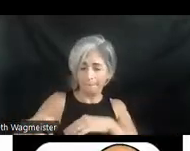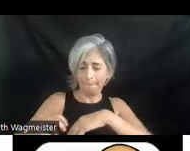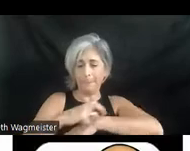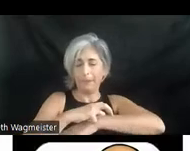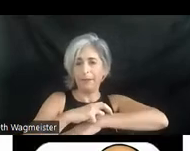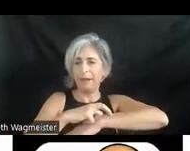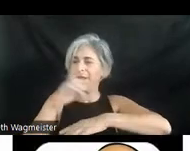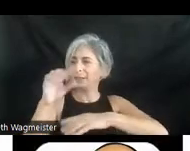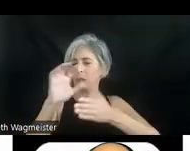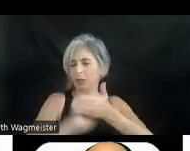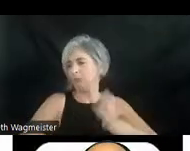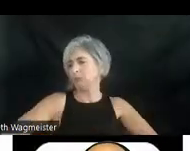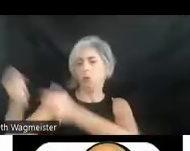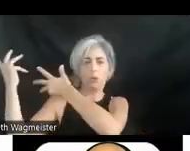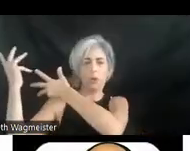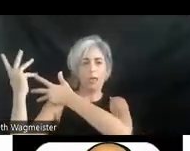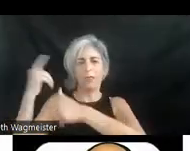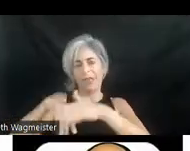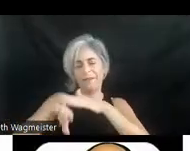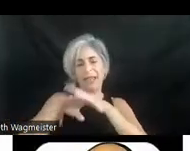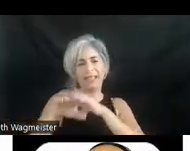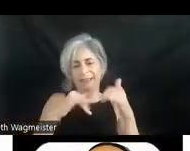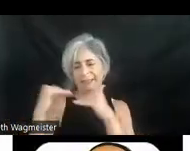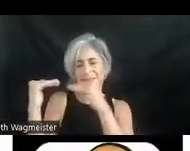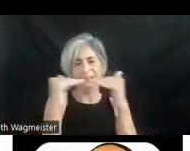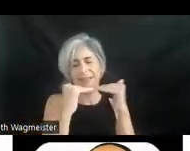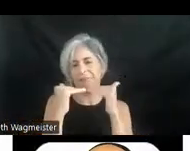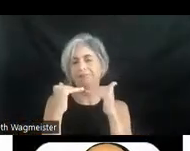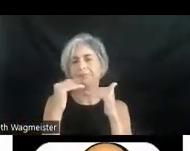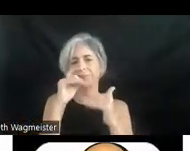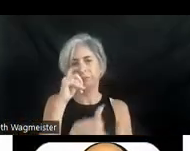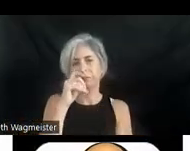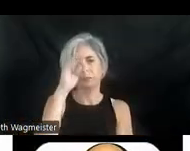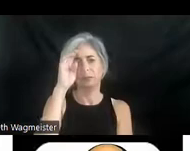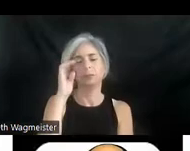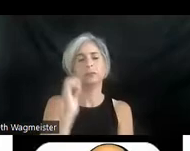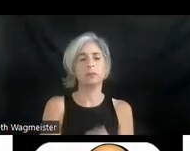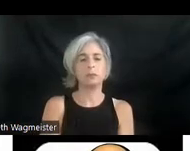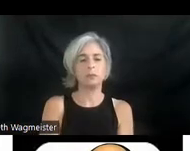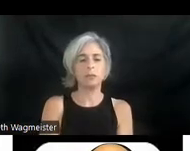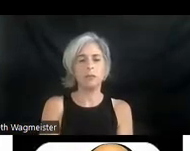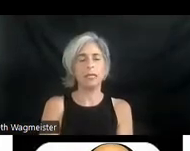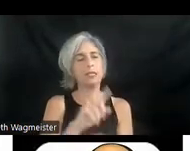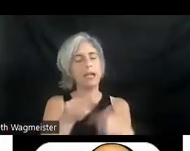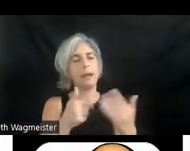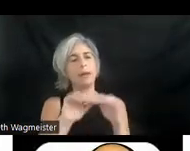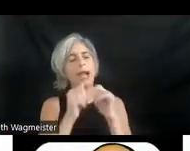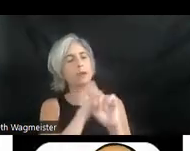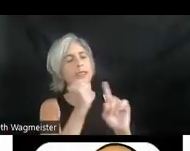away. They have access like anybody else. It's about how society accommodates people.